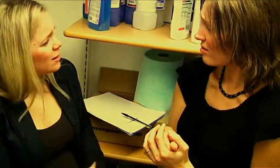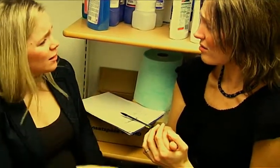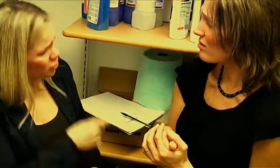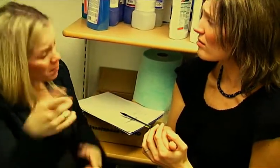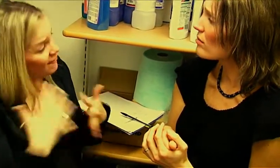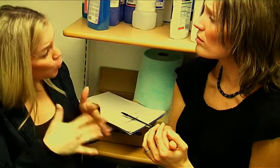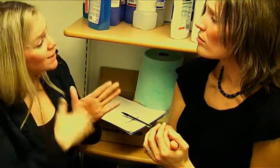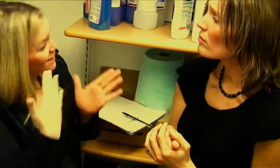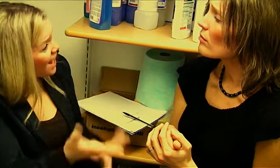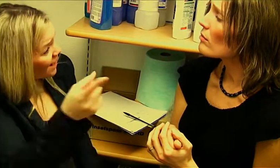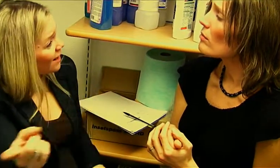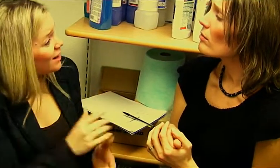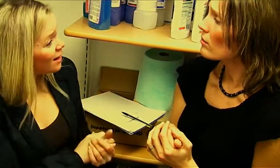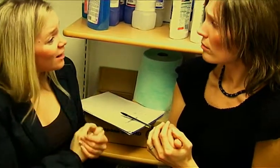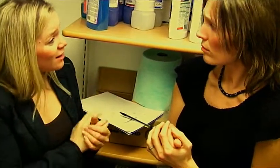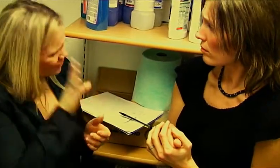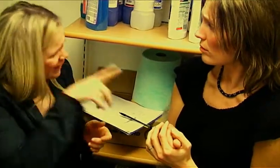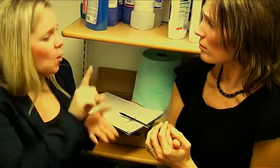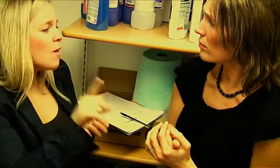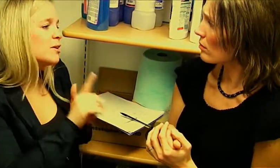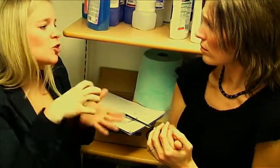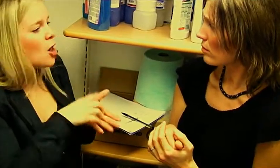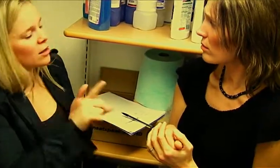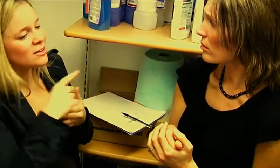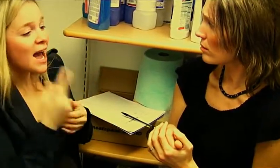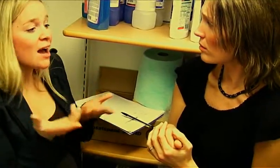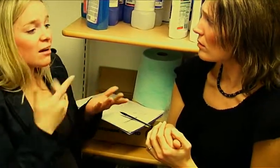It's the country that is disabled! Consider how often the country has said that-